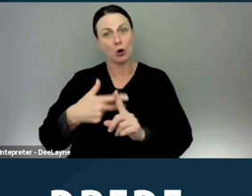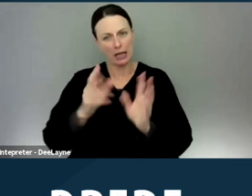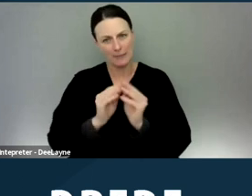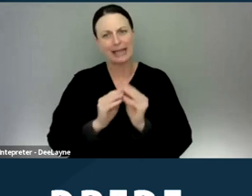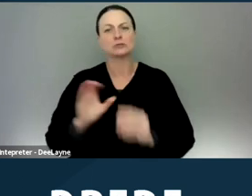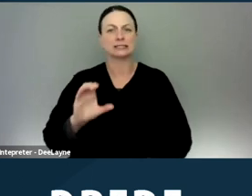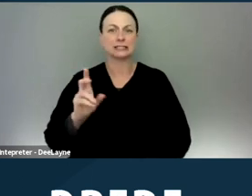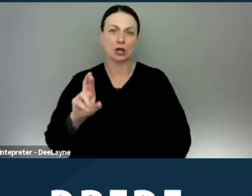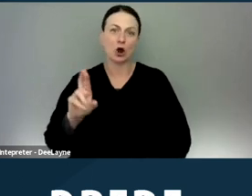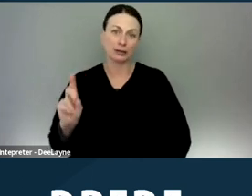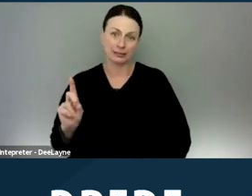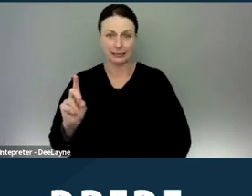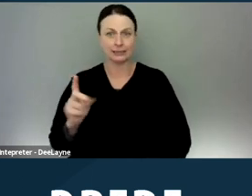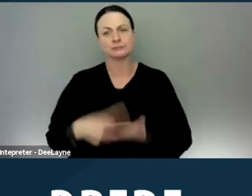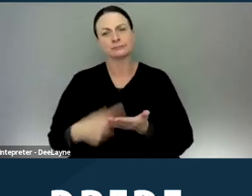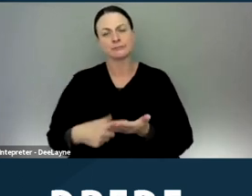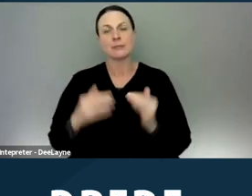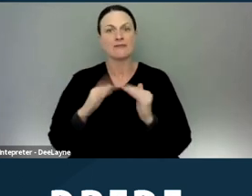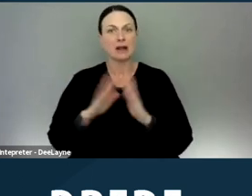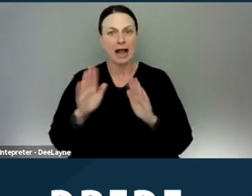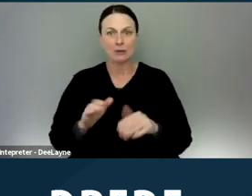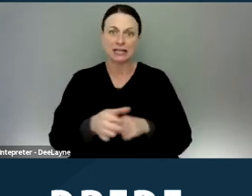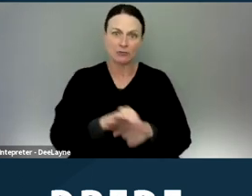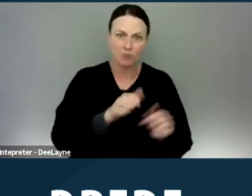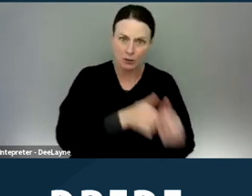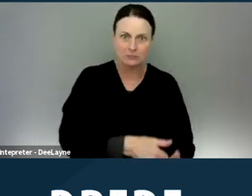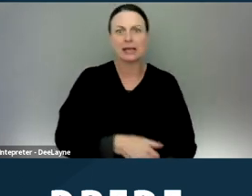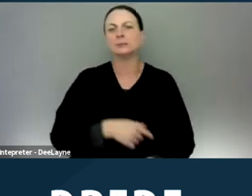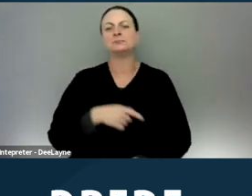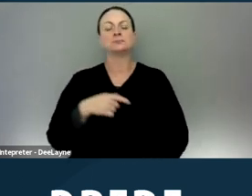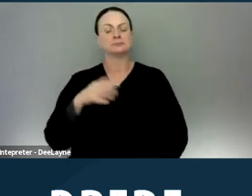to talk about Fair Housing Enforcement and I know that they would like